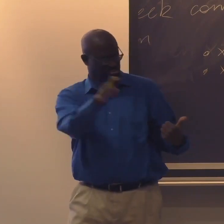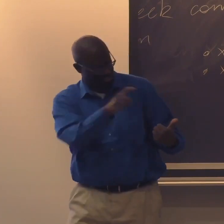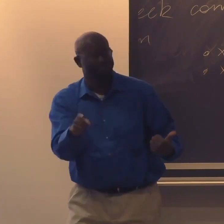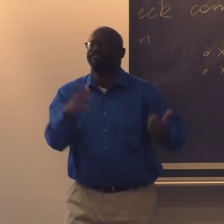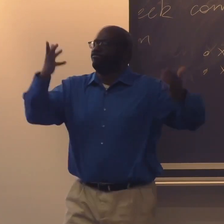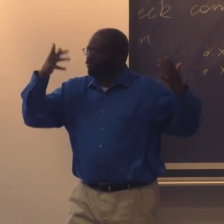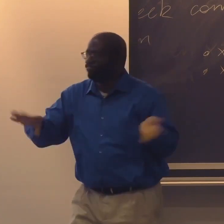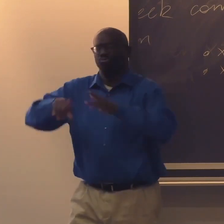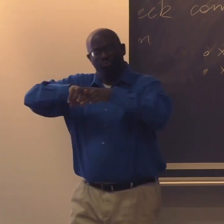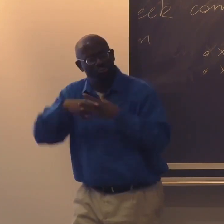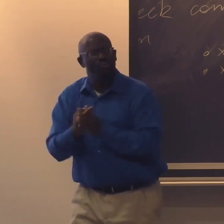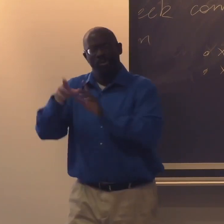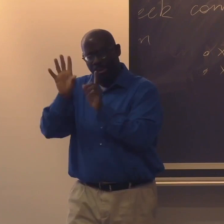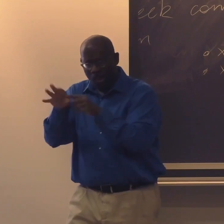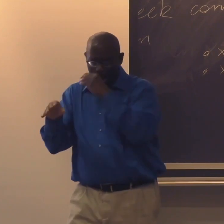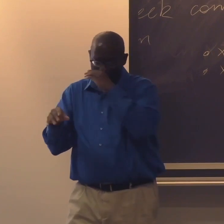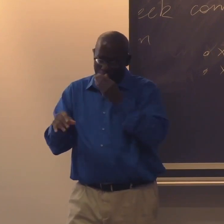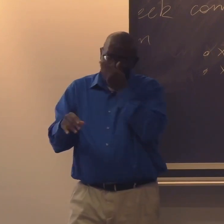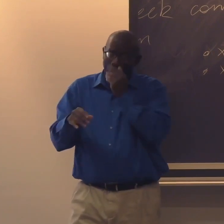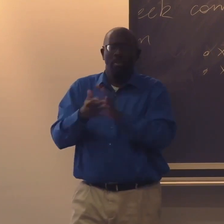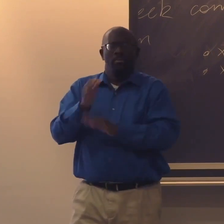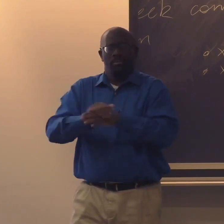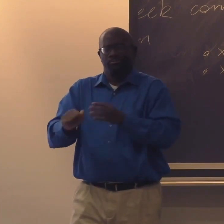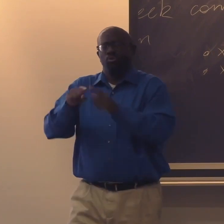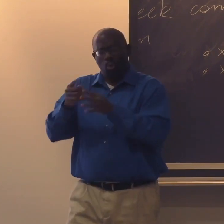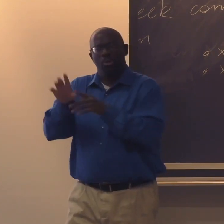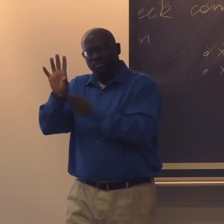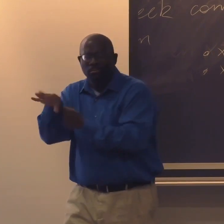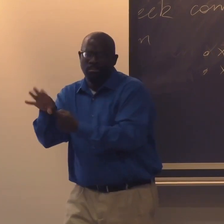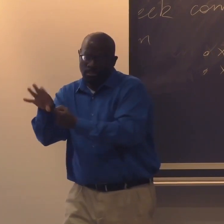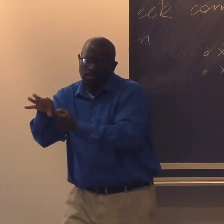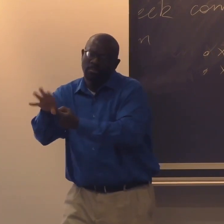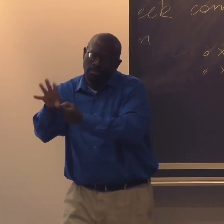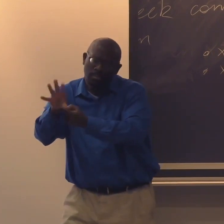Is there actually a linguistic component to this? So she started to do some videotaping.